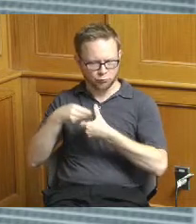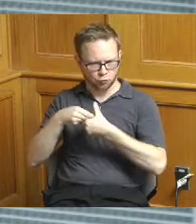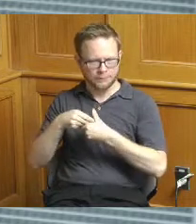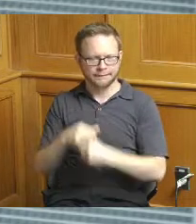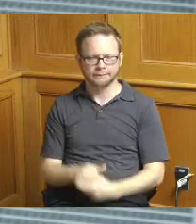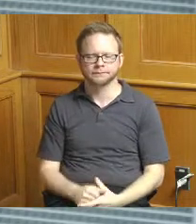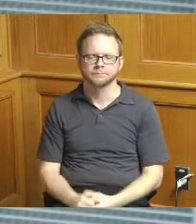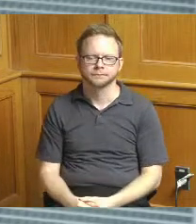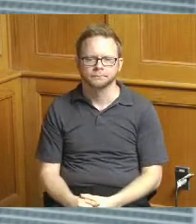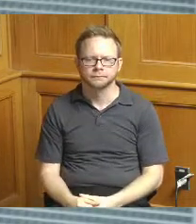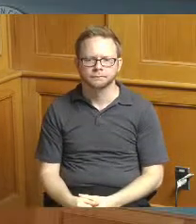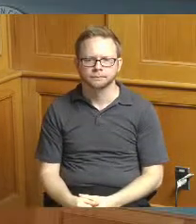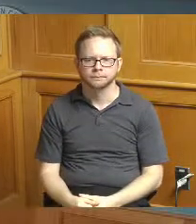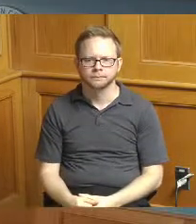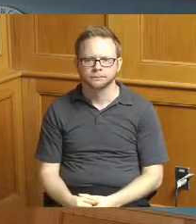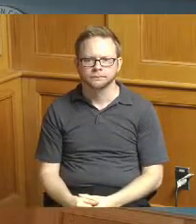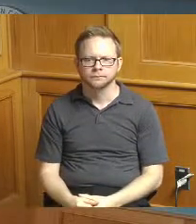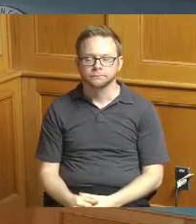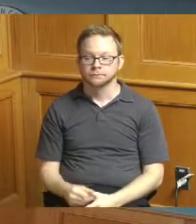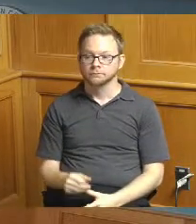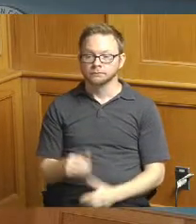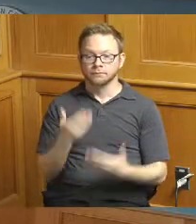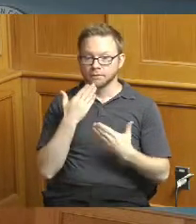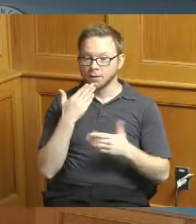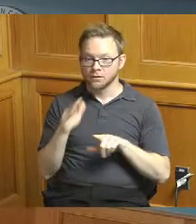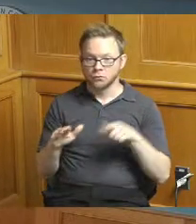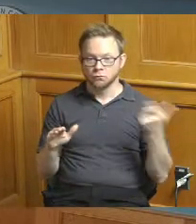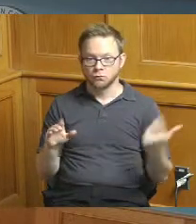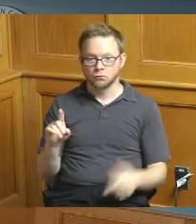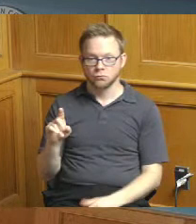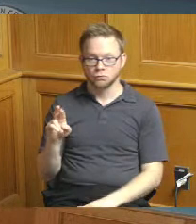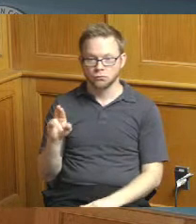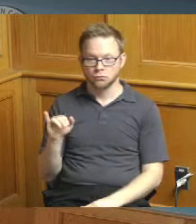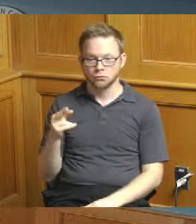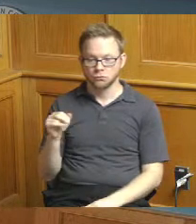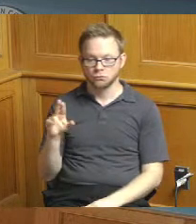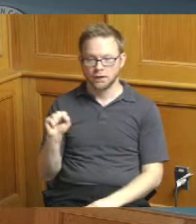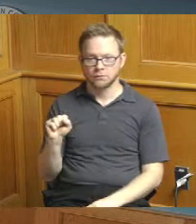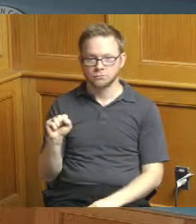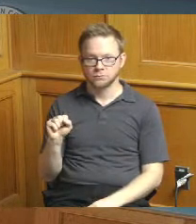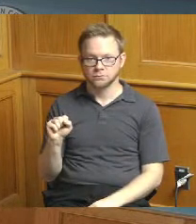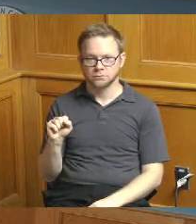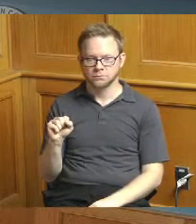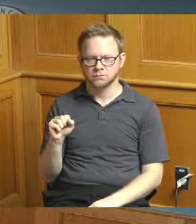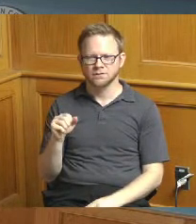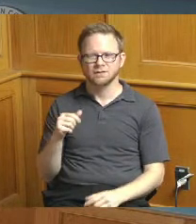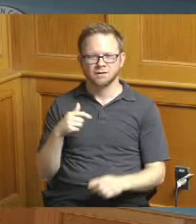thank you thank you Commissioner house I'm going to skip around just a little bit